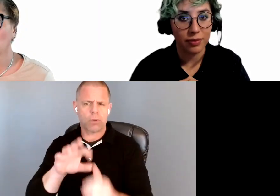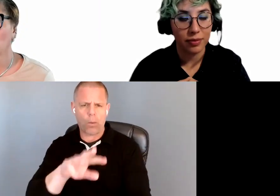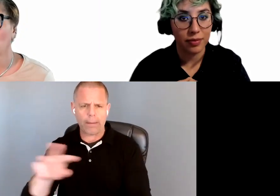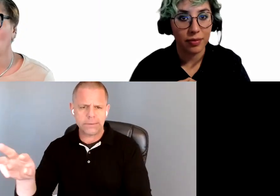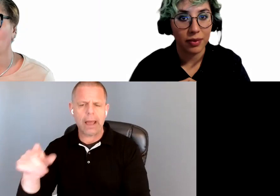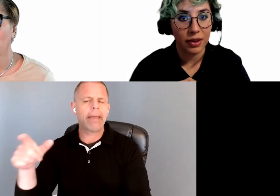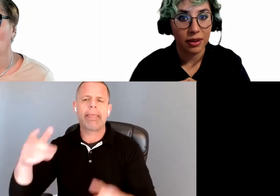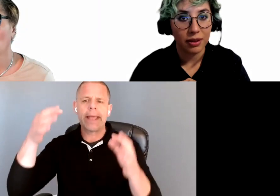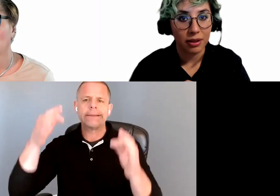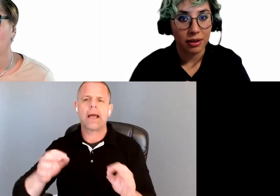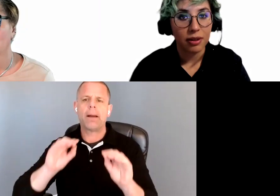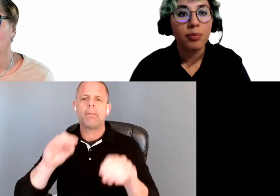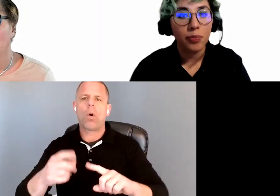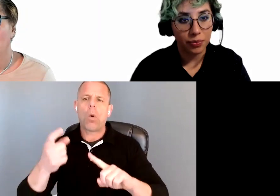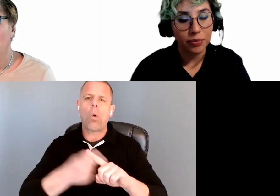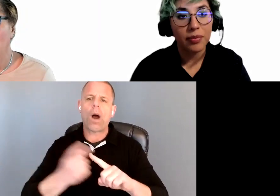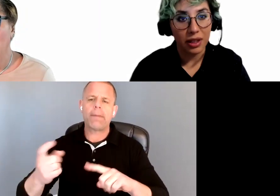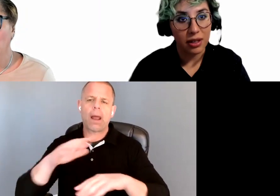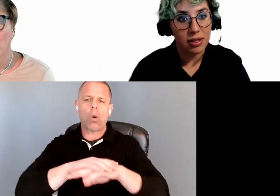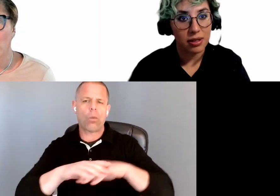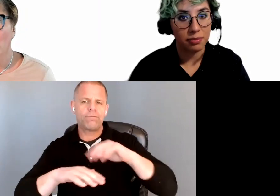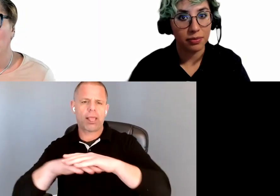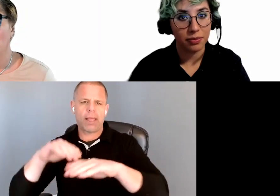put on automatic overlays. >> CITLALI RIOJA: Yes.